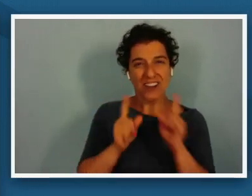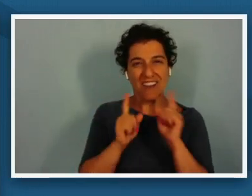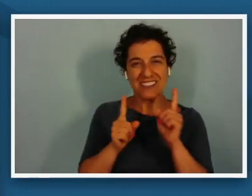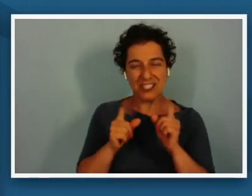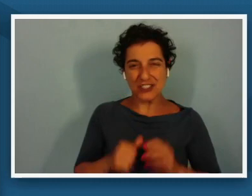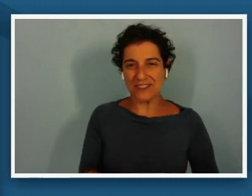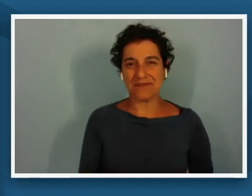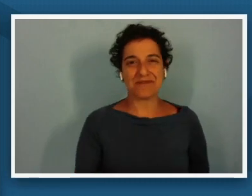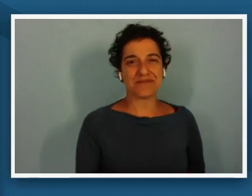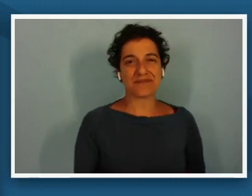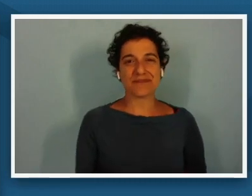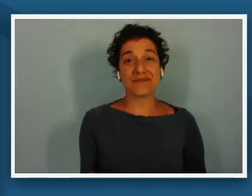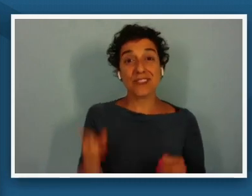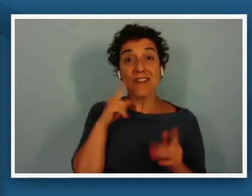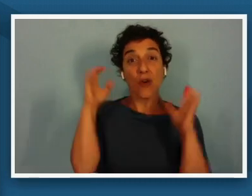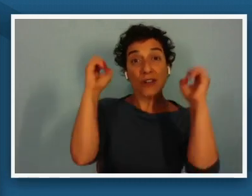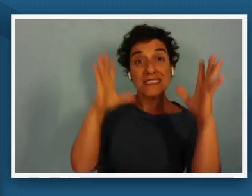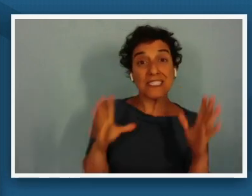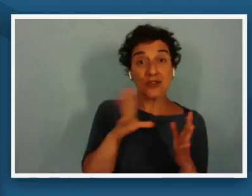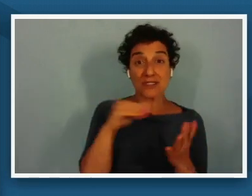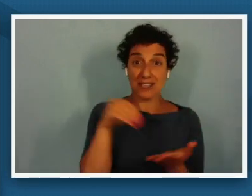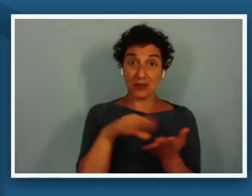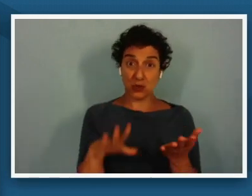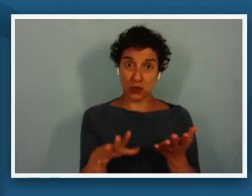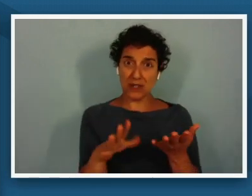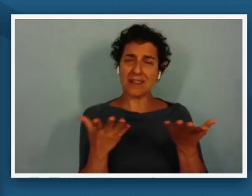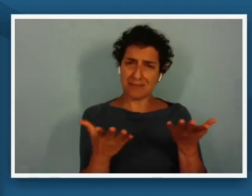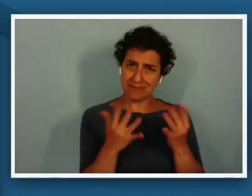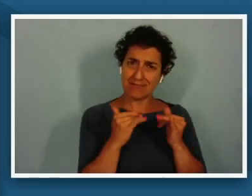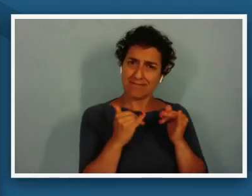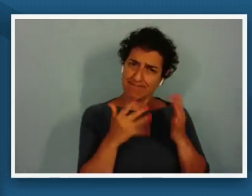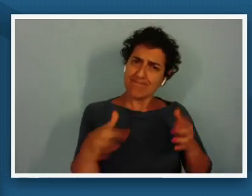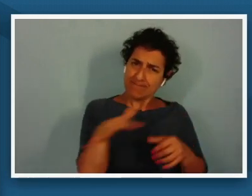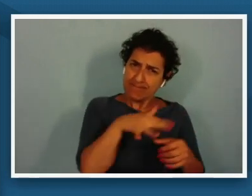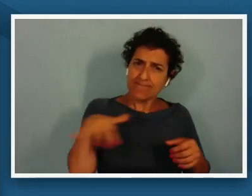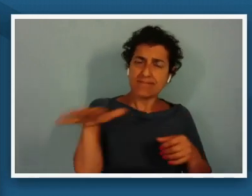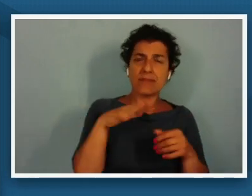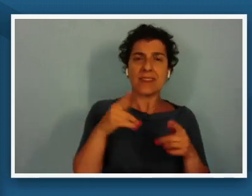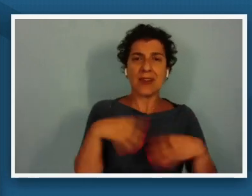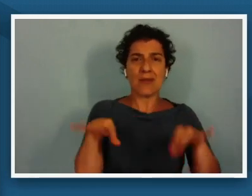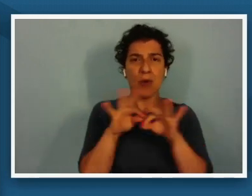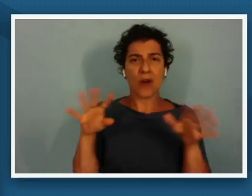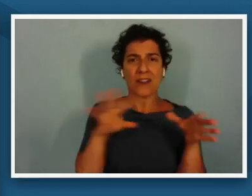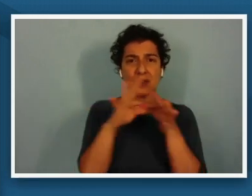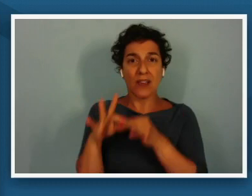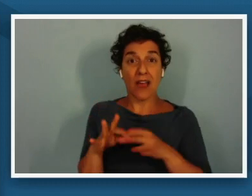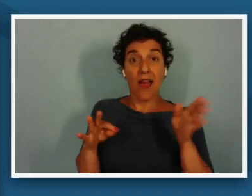for teachers and students alike it's important to be able to connect the past